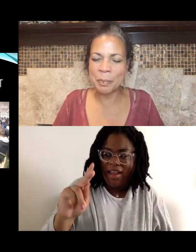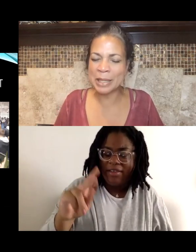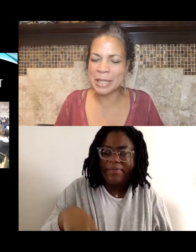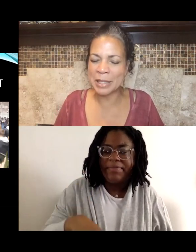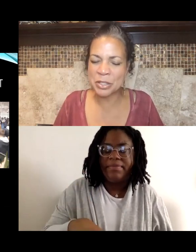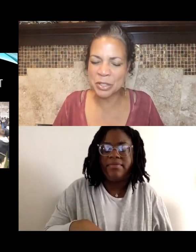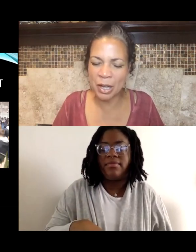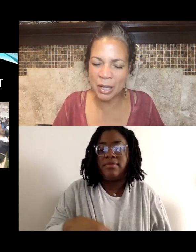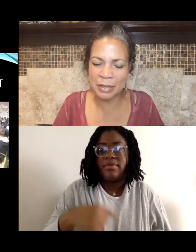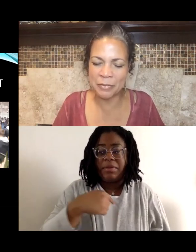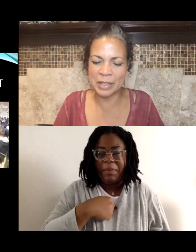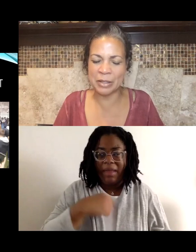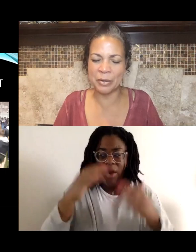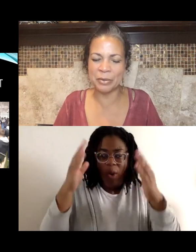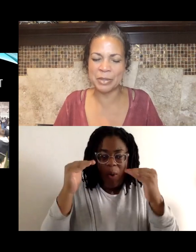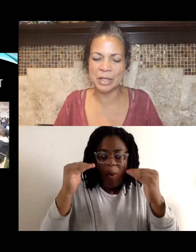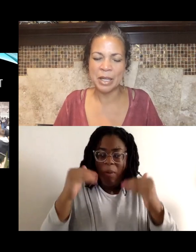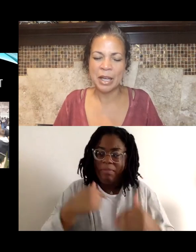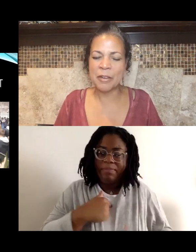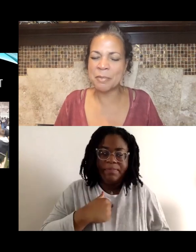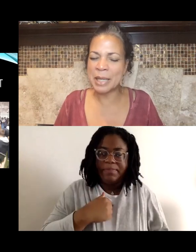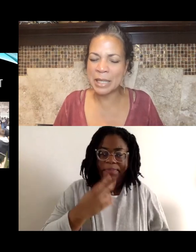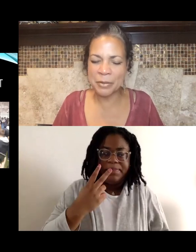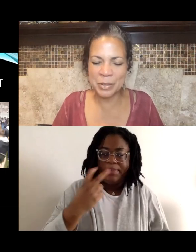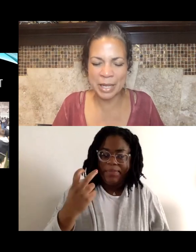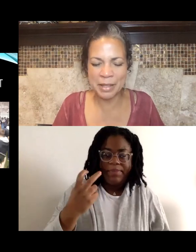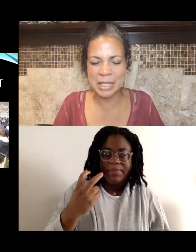because I saw the videos of many other deaths.